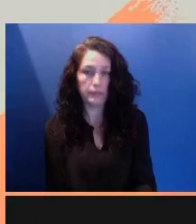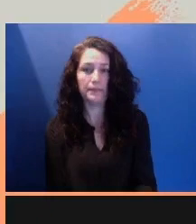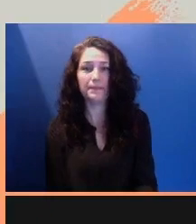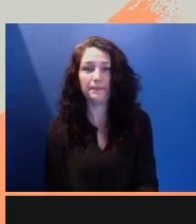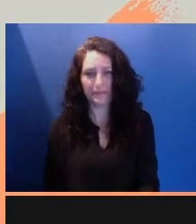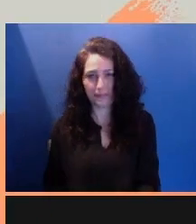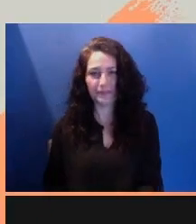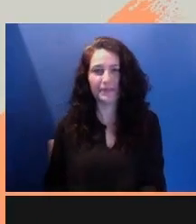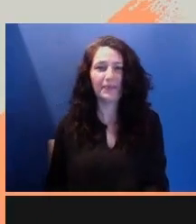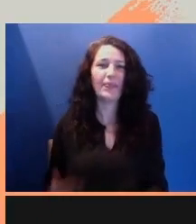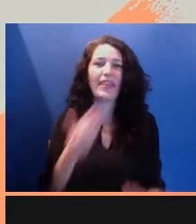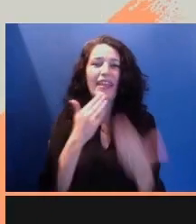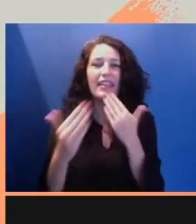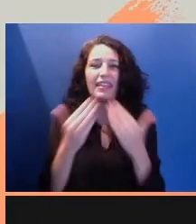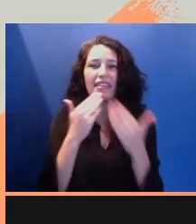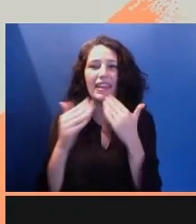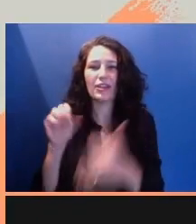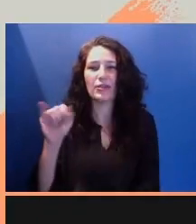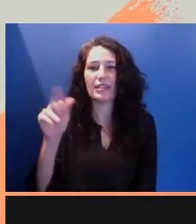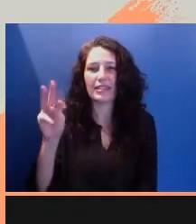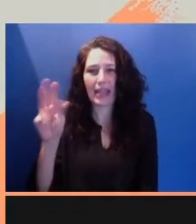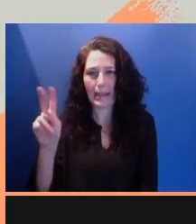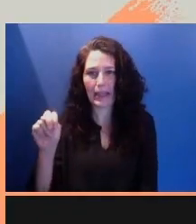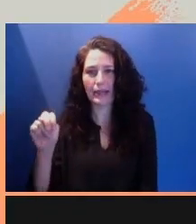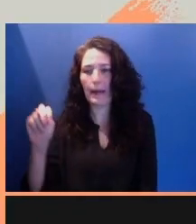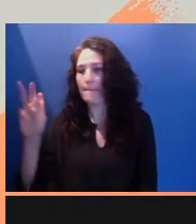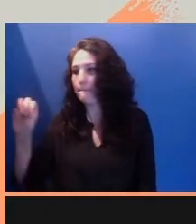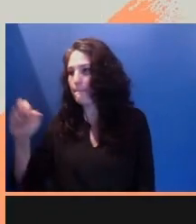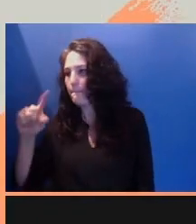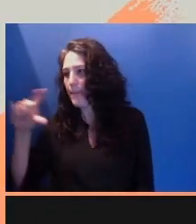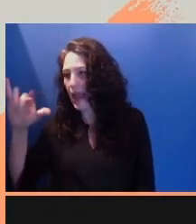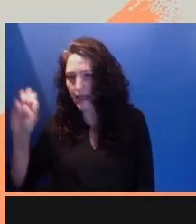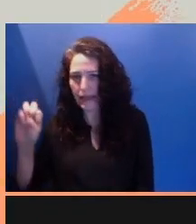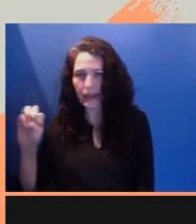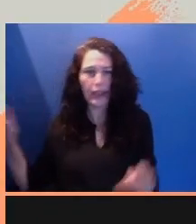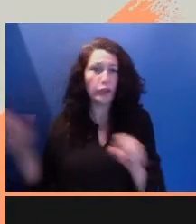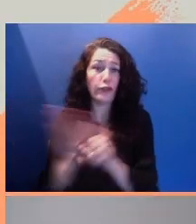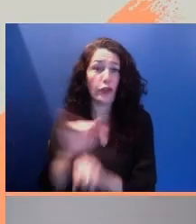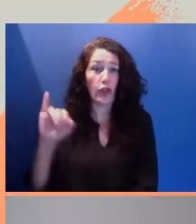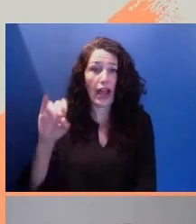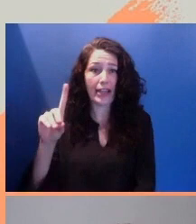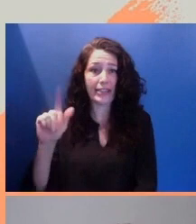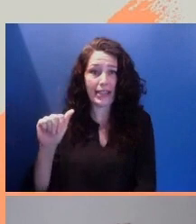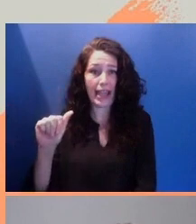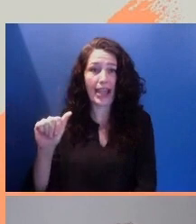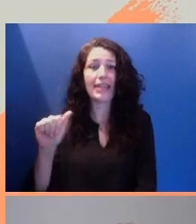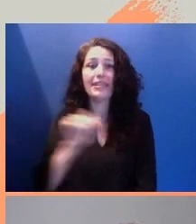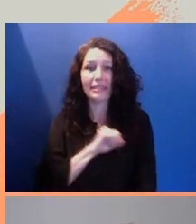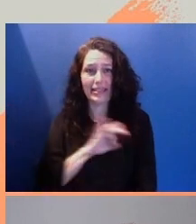Thank you, Simon Kilmurry, Maggie Bowman, and the entire DIA and Getting Real staff for gathering us all.